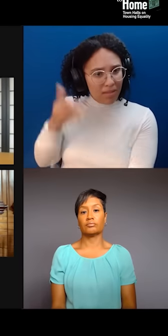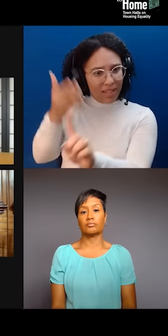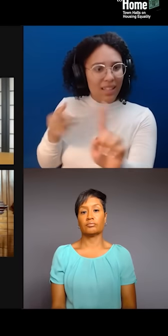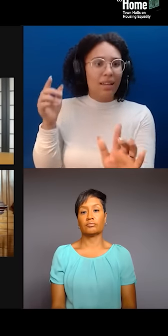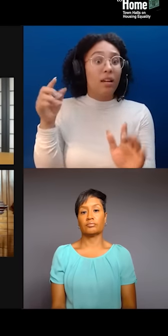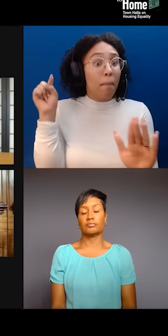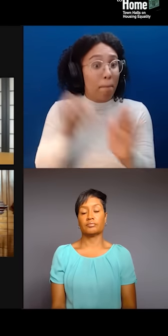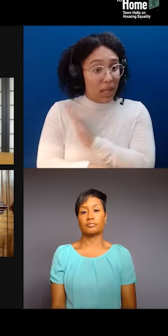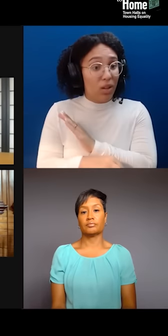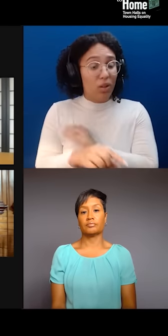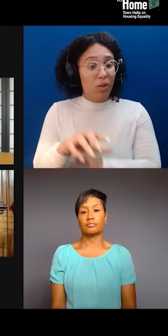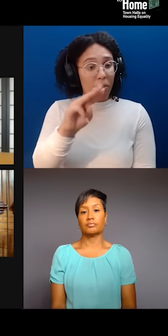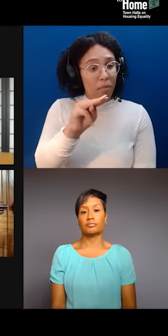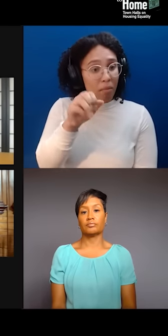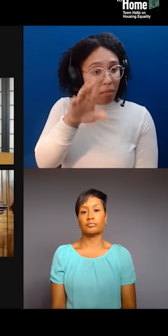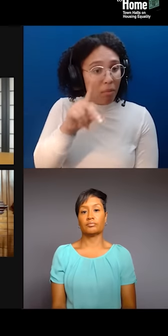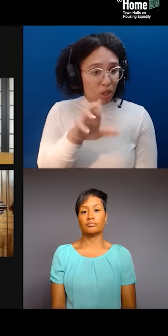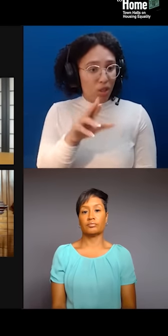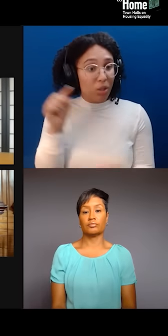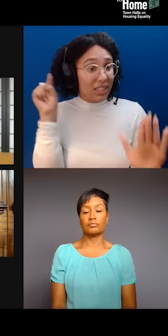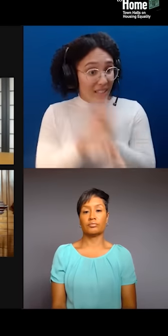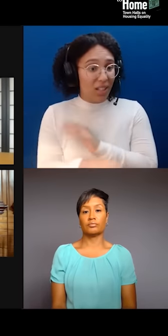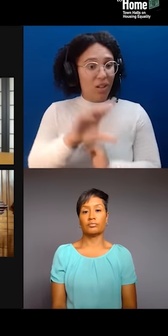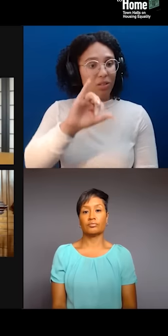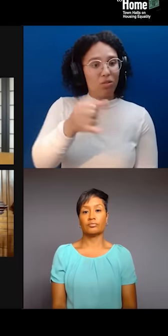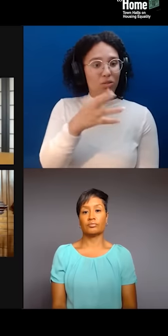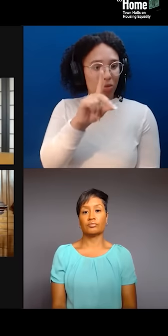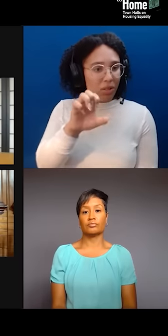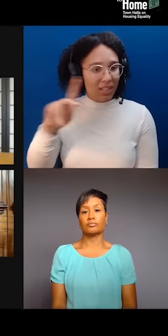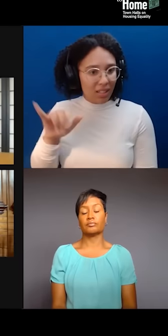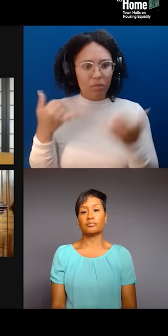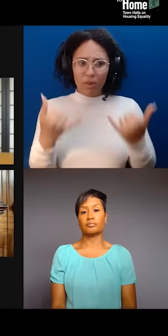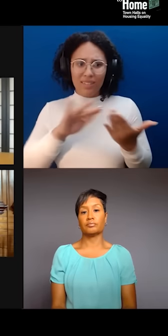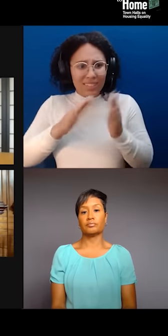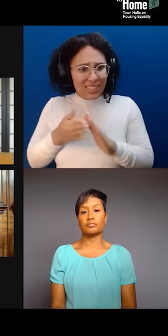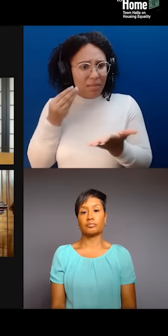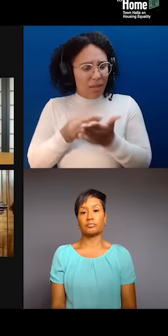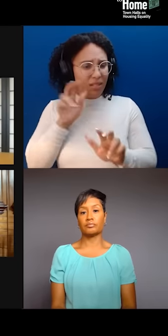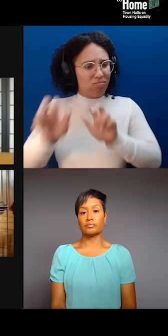to build these jails and to build these luxury towers and to violently displace people instead of actually giving us what we need